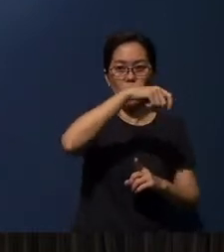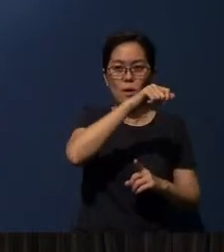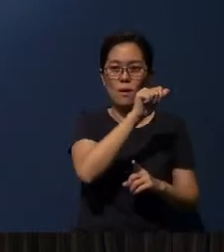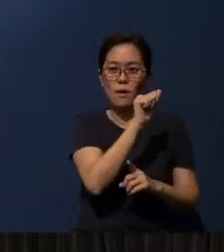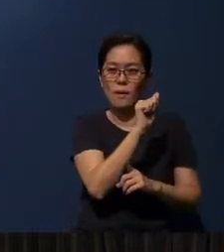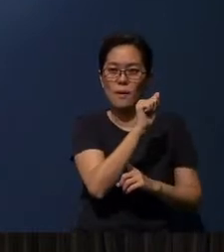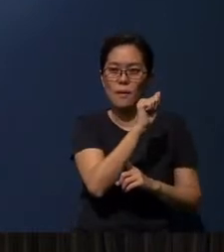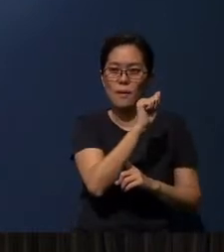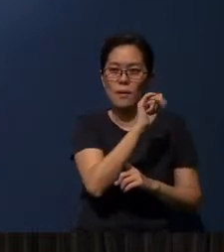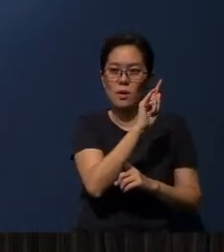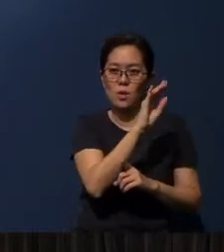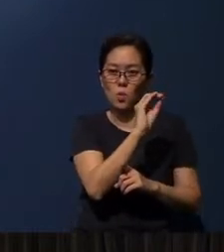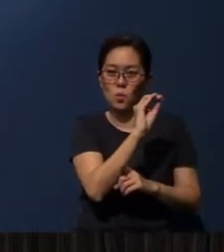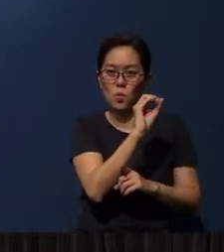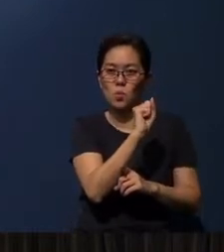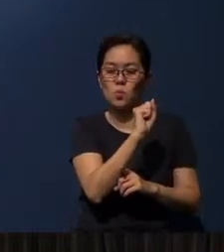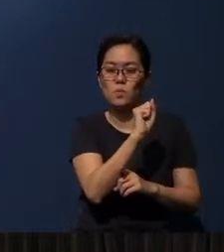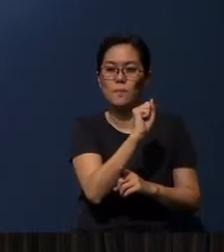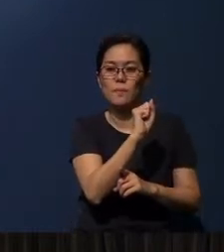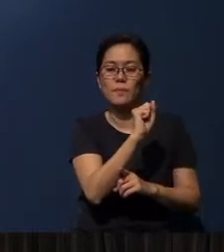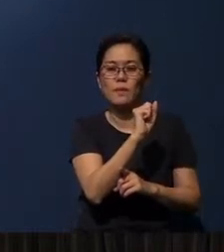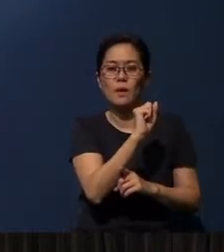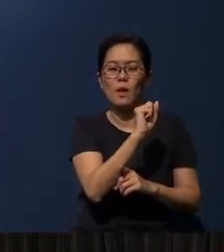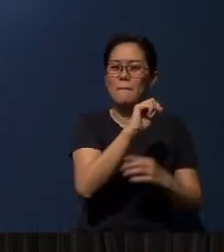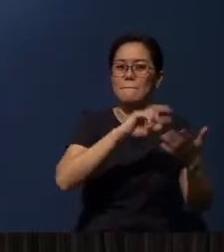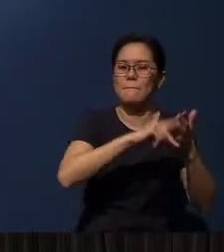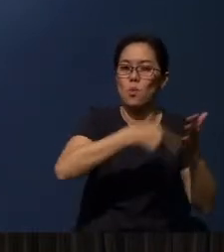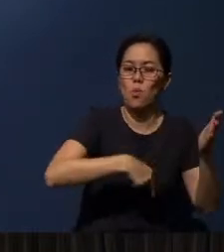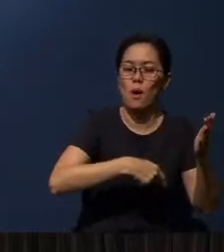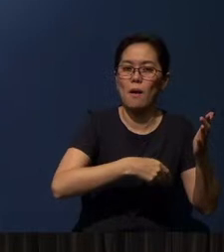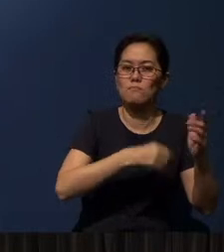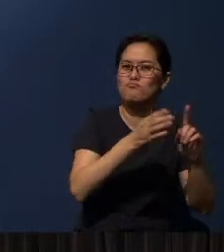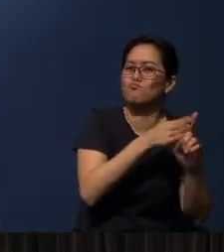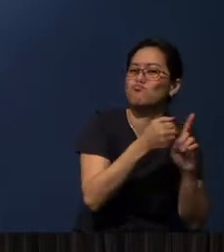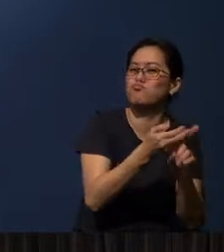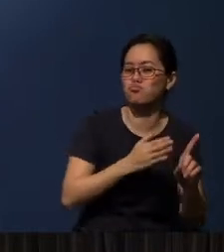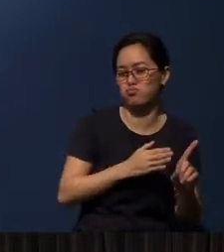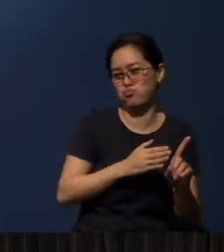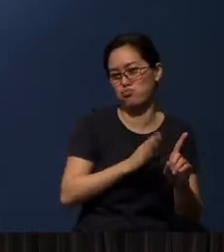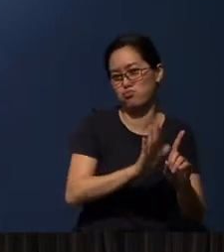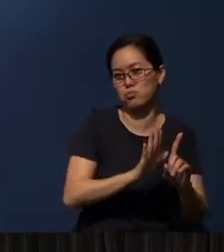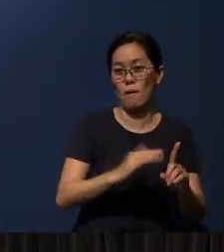which really means “to persuade, to have confidence,